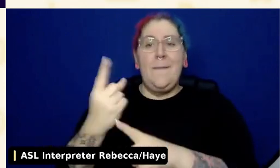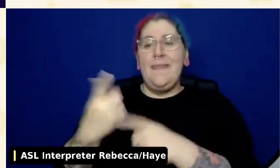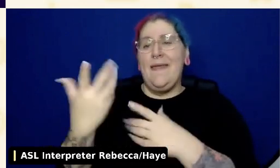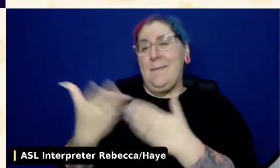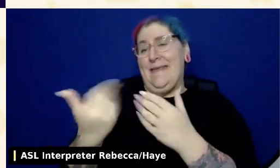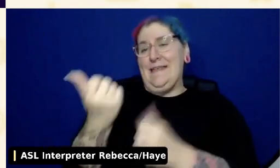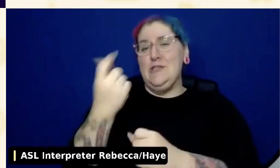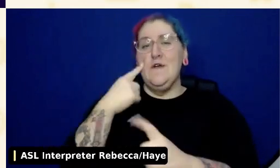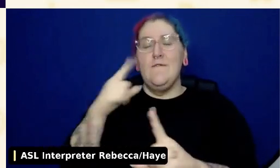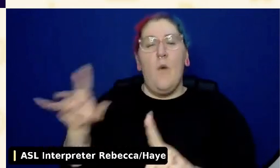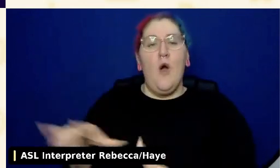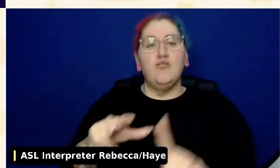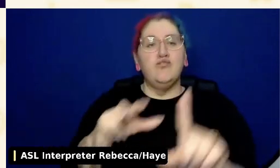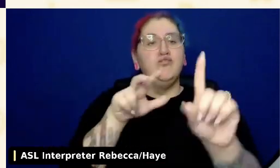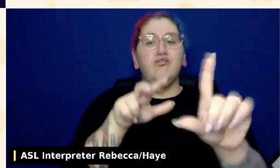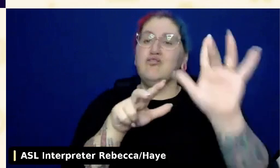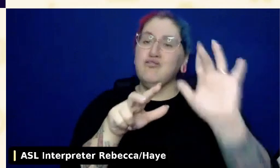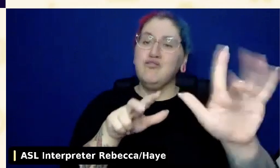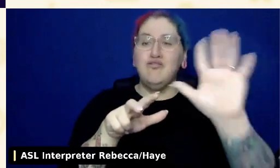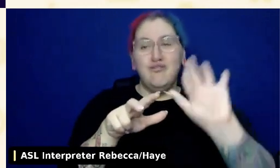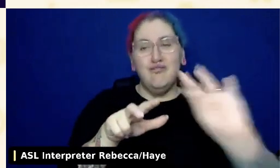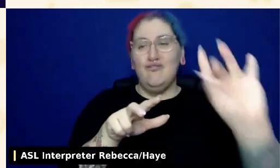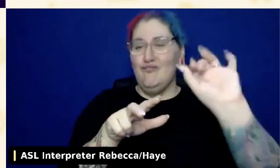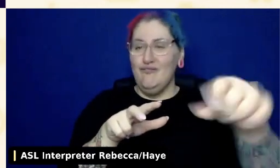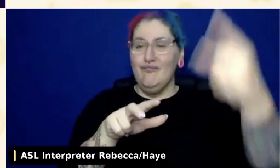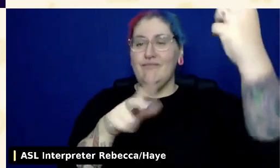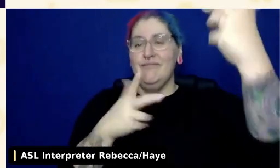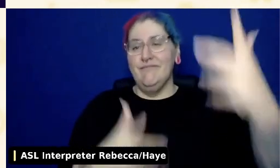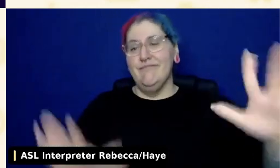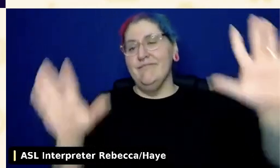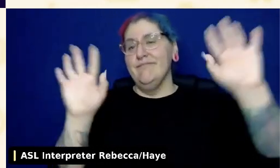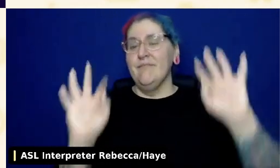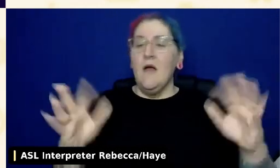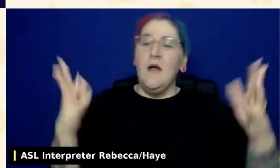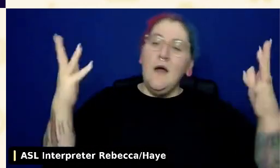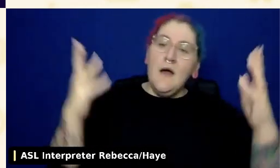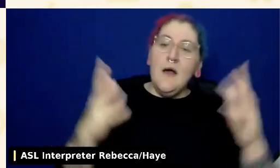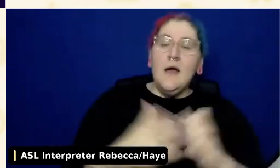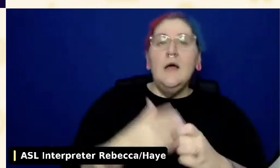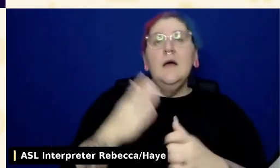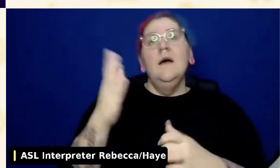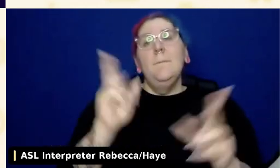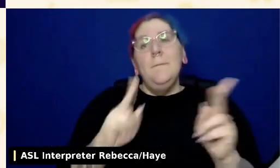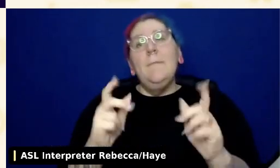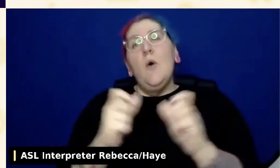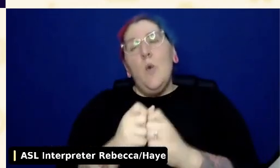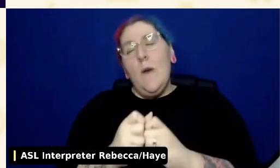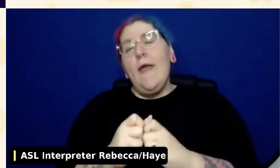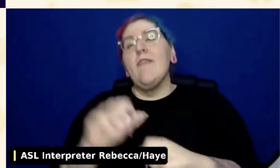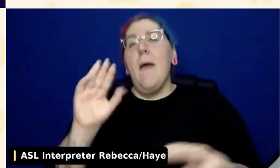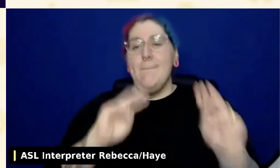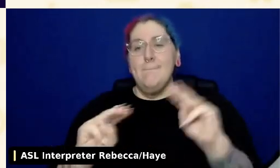As a result, people with motor disabilities are quite likely to be able to use a mouse, at least in some sense of the word.